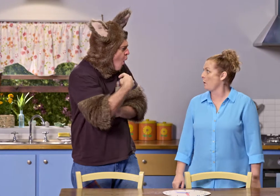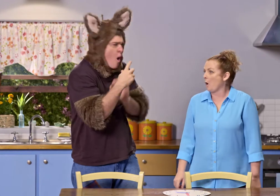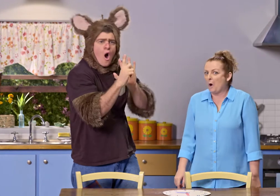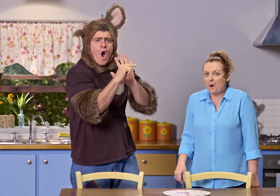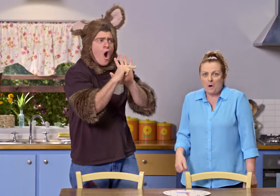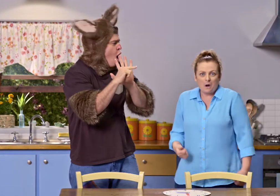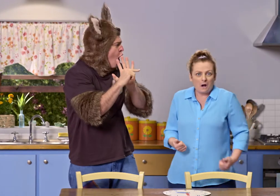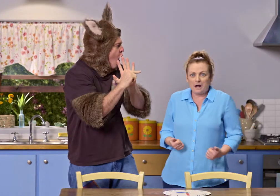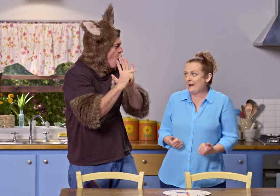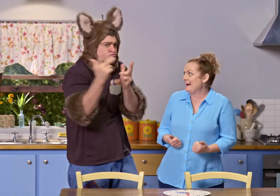Ooh.